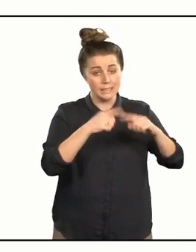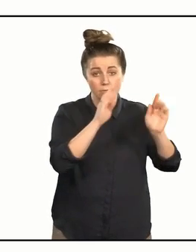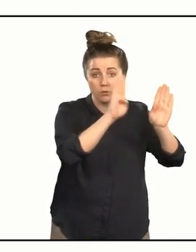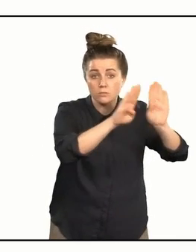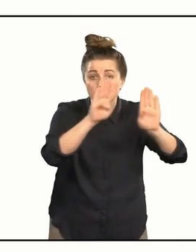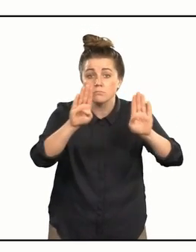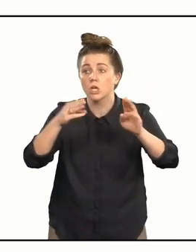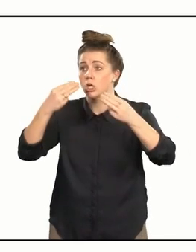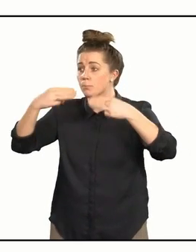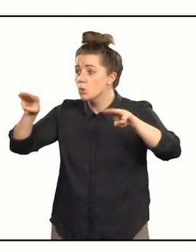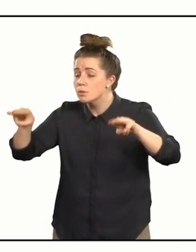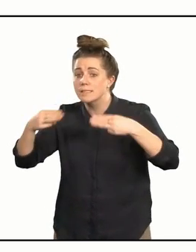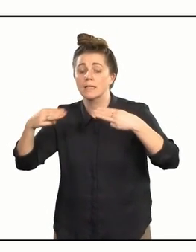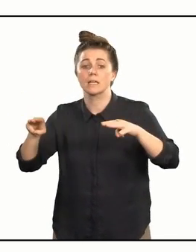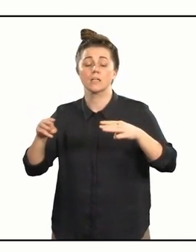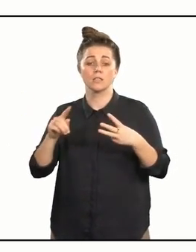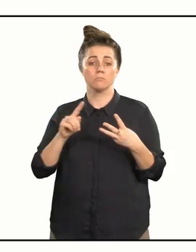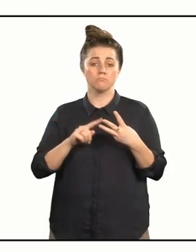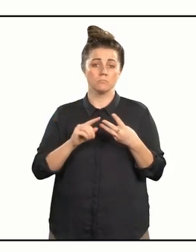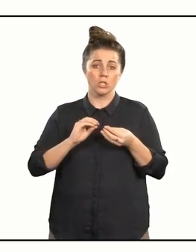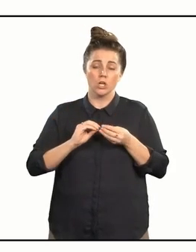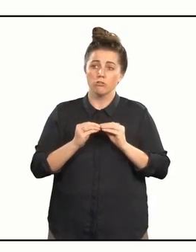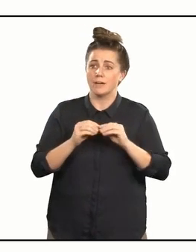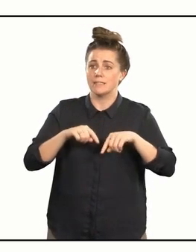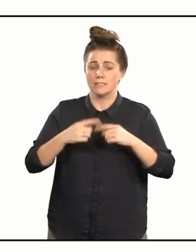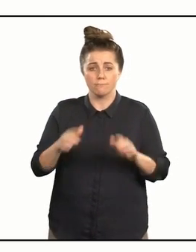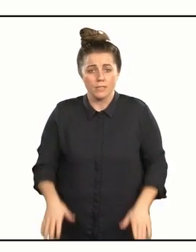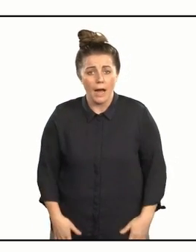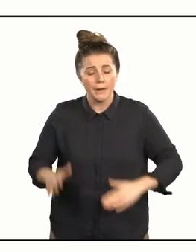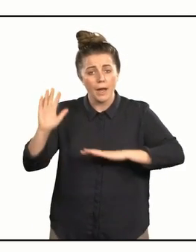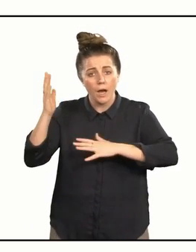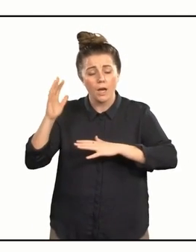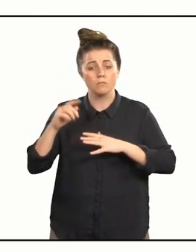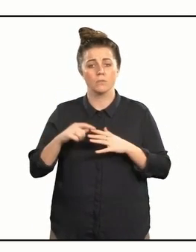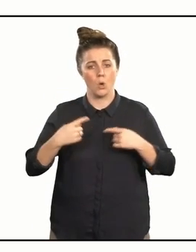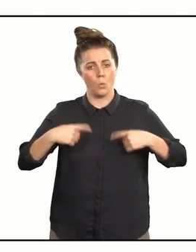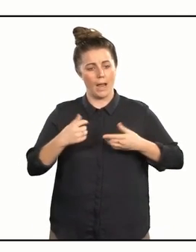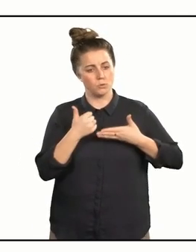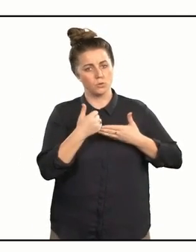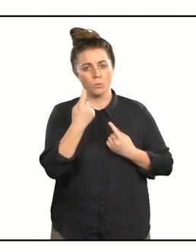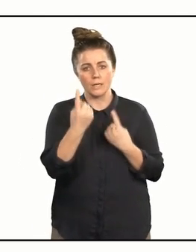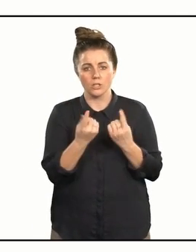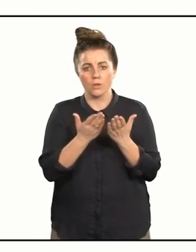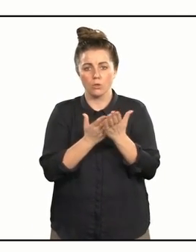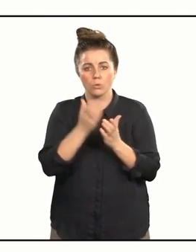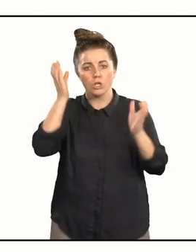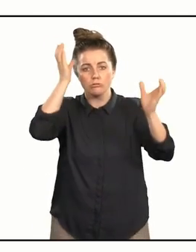created music, created haka and were able to support each other through creativity